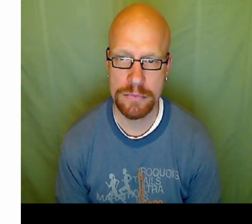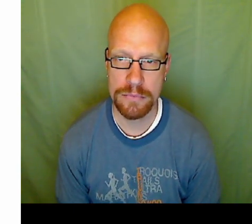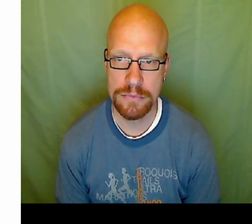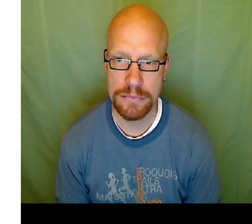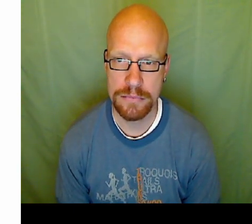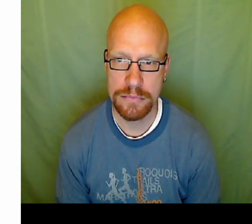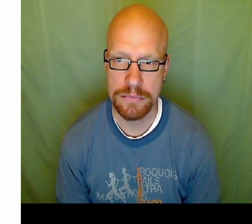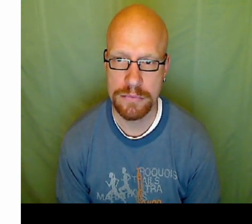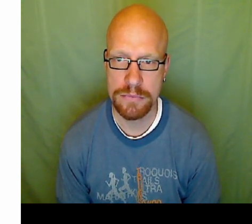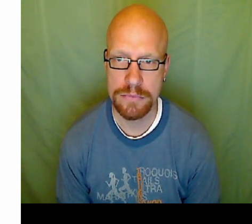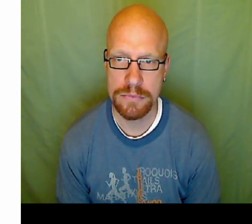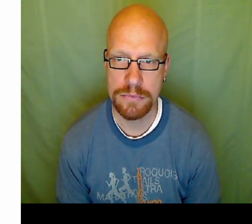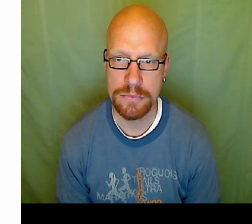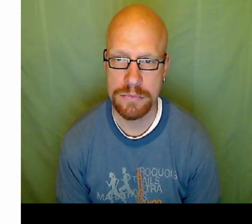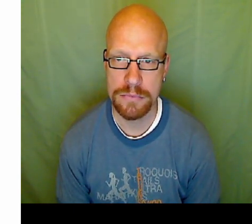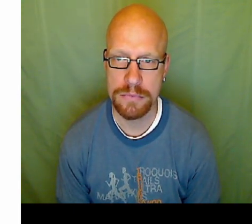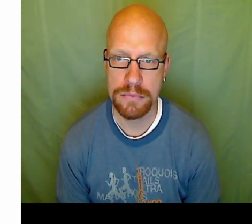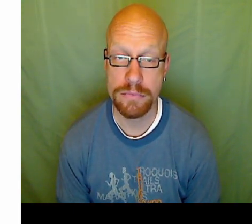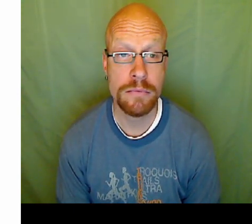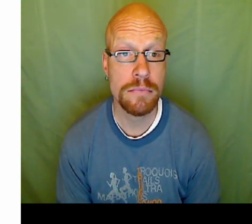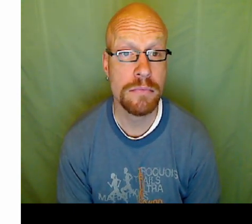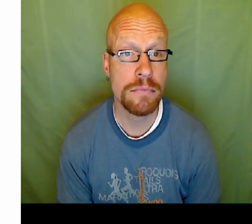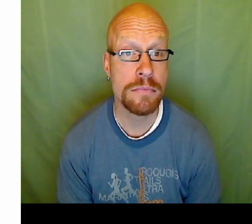Oh, excuse me about that. Sloppy writing, one second.